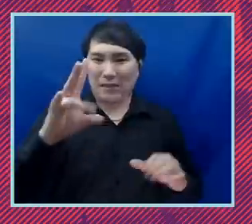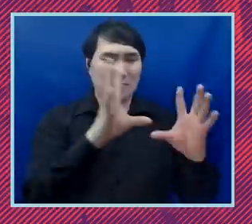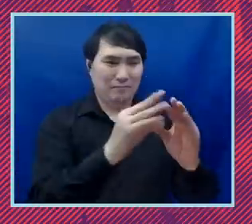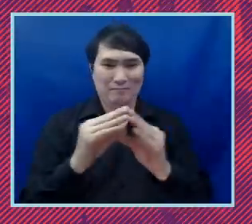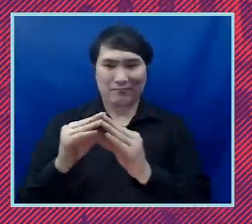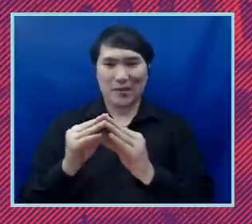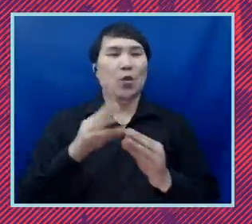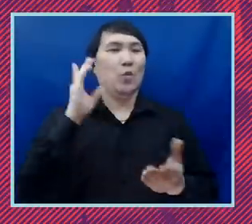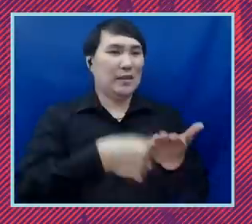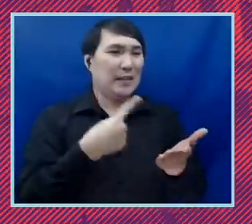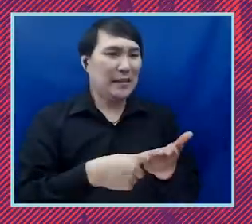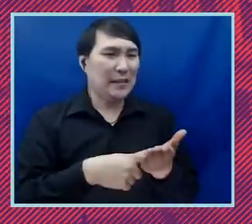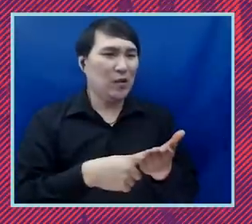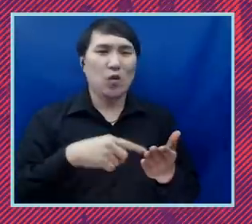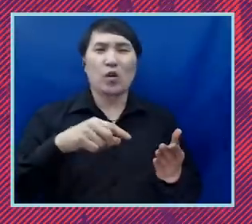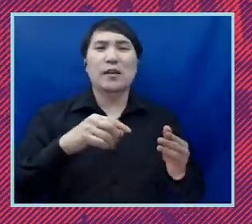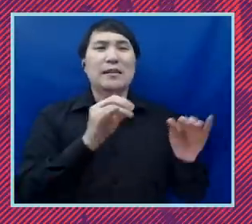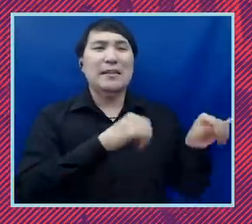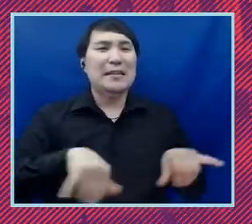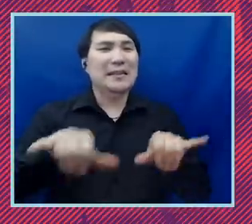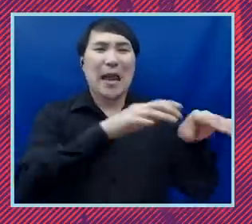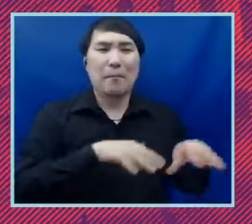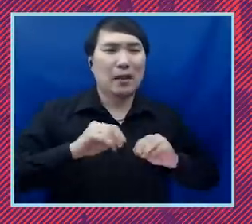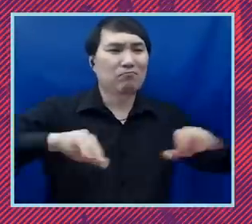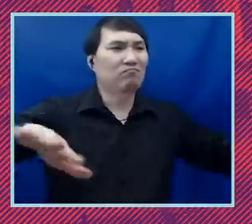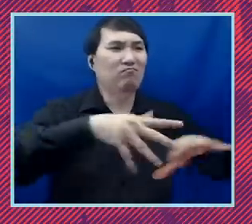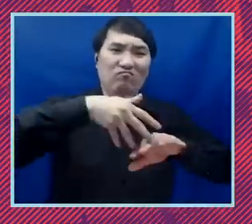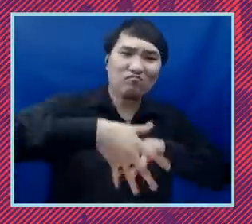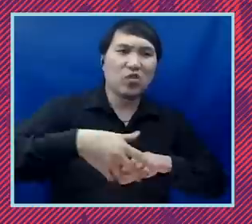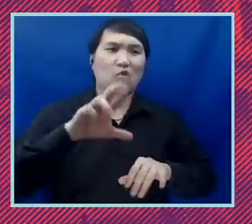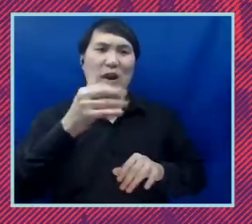racism is and why systemic quality is the solution to just underscore which you and nico were just